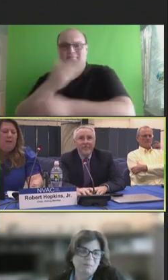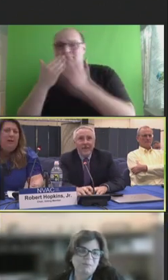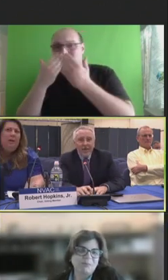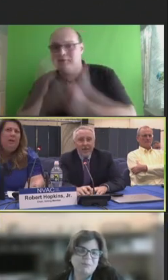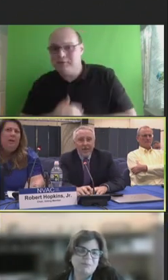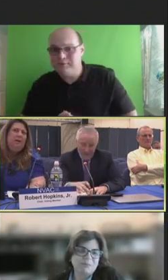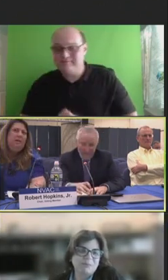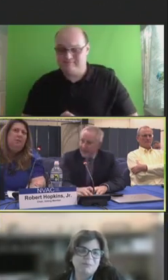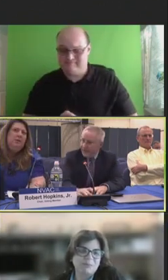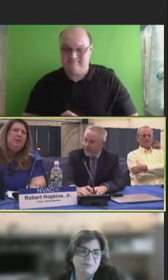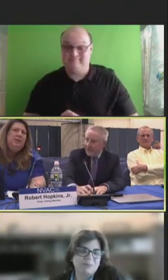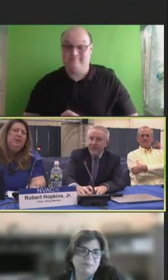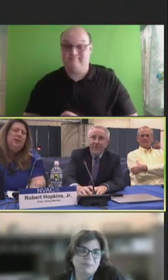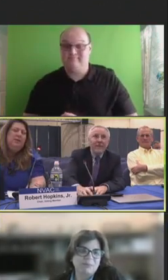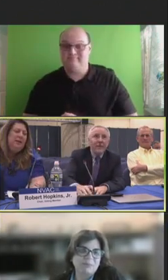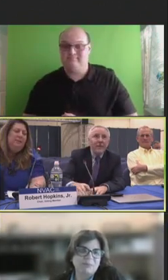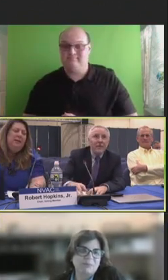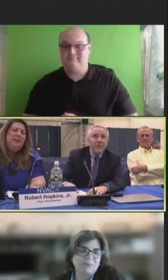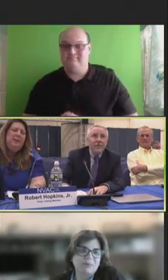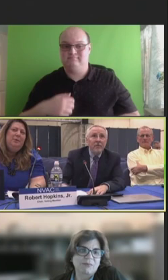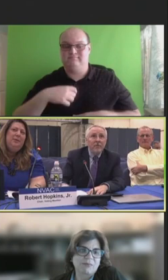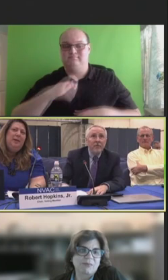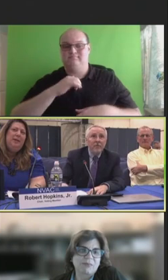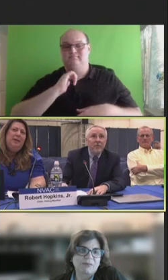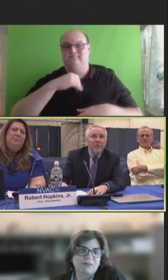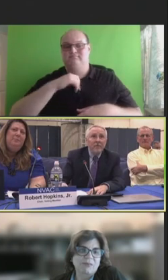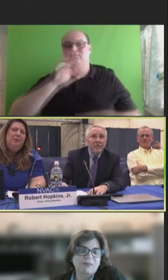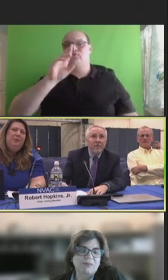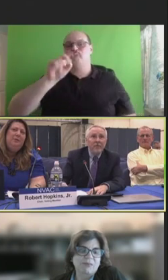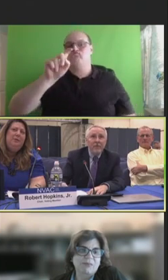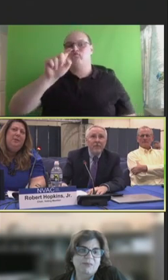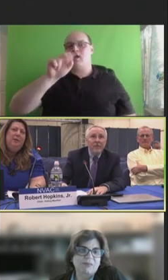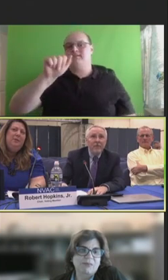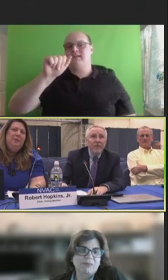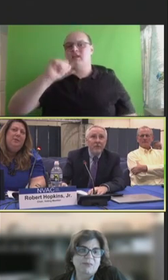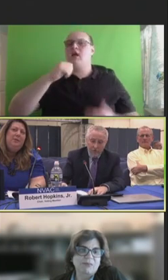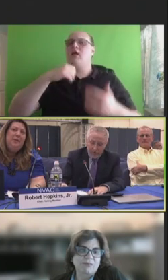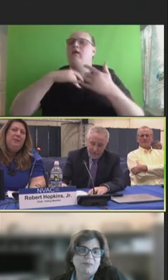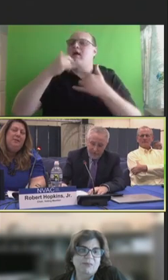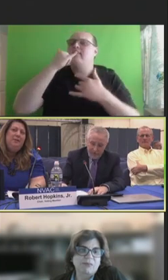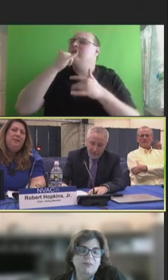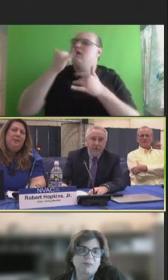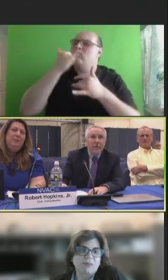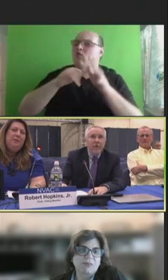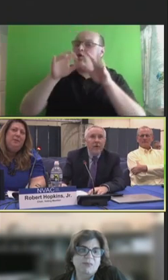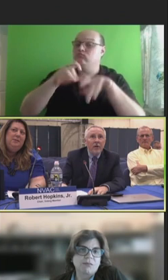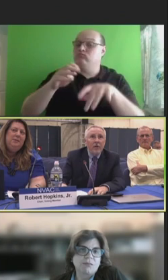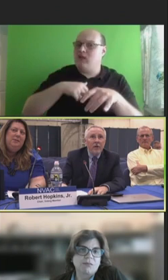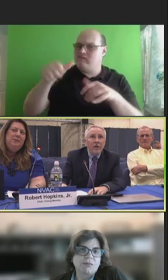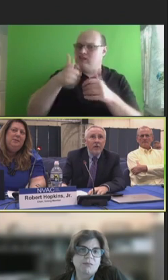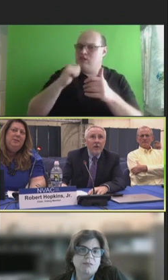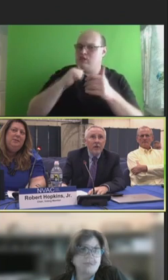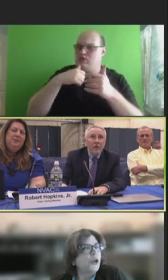Ann Aikin: Roxanna, I think I made a typo on that. Do you have any other HRSA updates? Roxanna Diba: No. Ann Aikin: Okay.